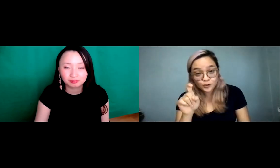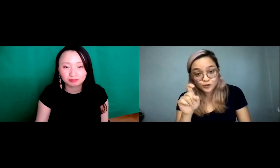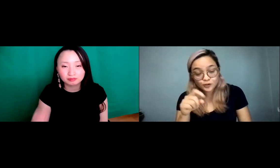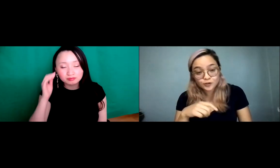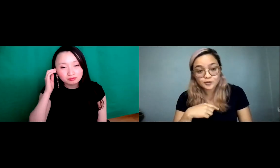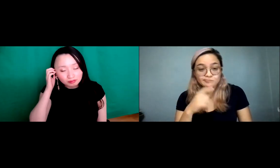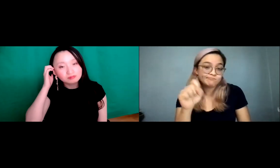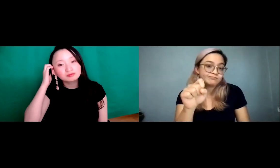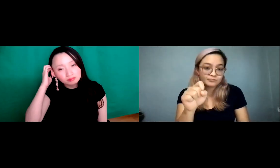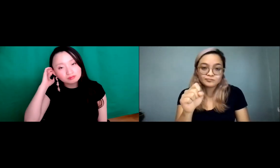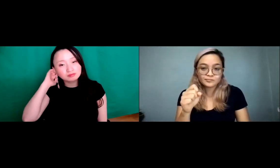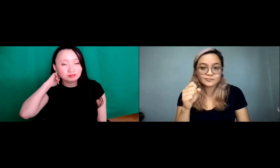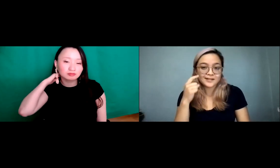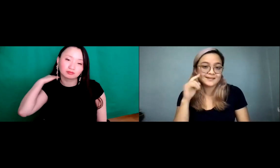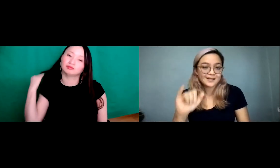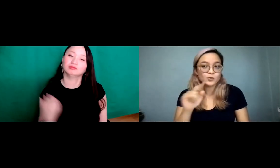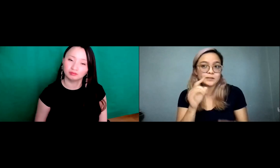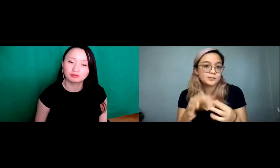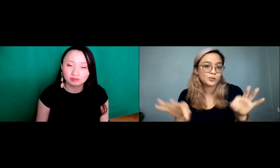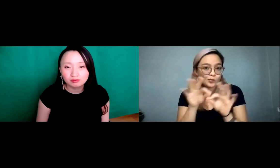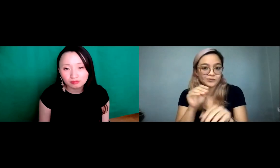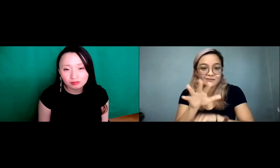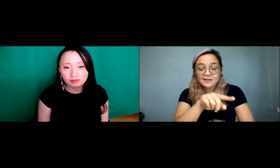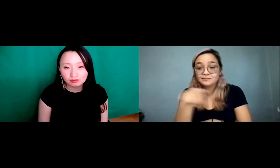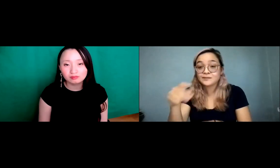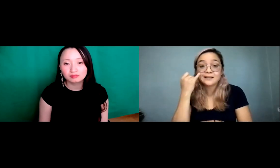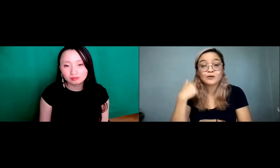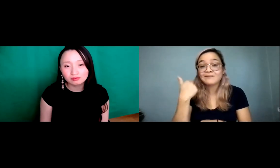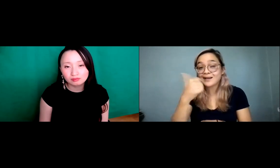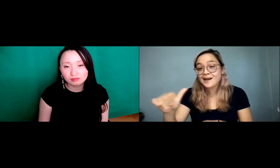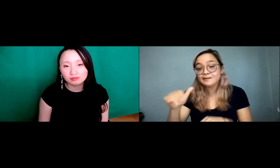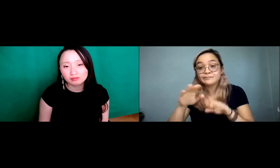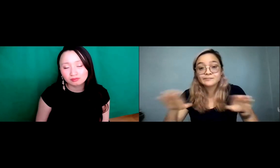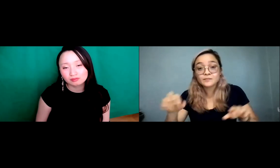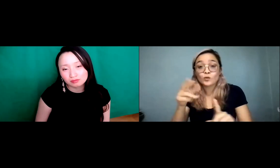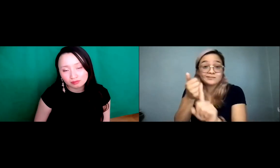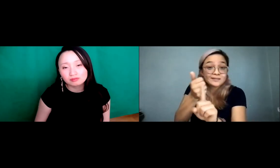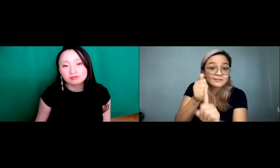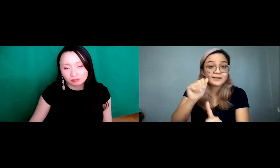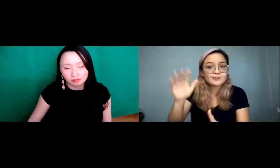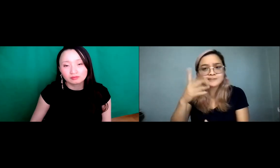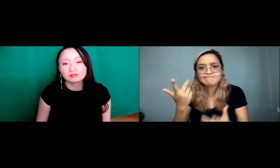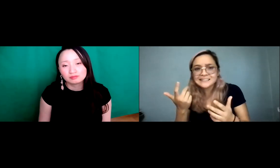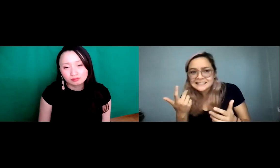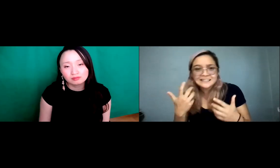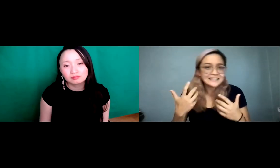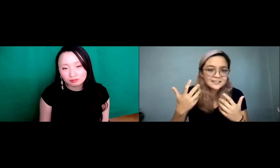that we just had visibility is it important. And yeah I do, I really do think it's important.